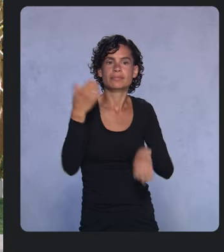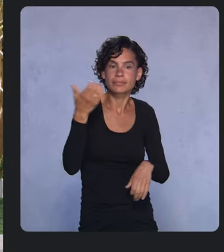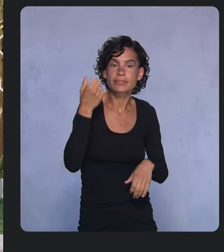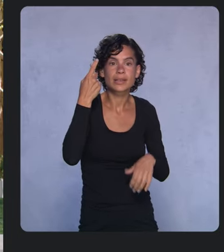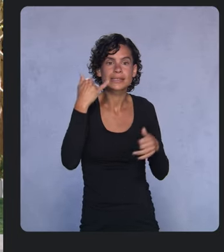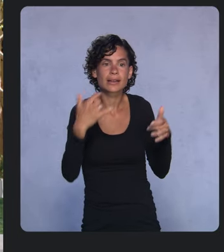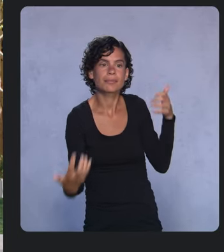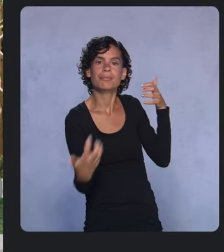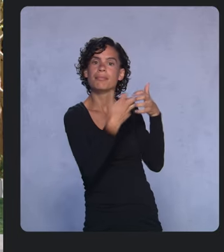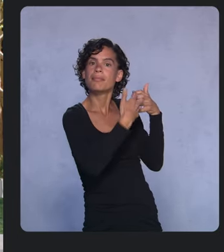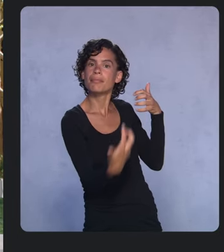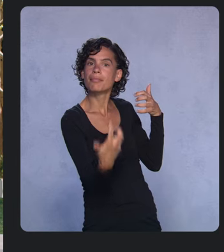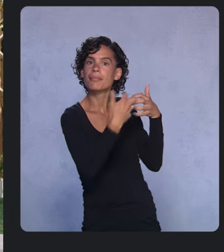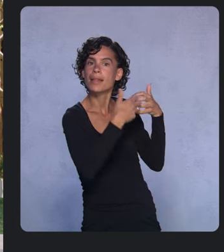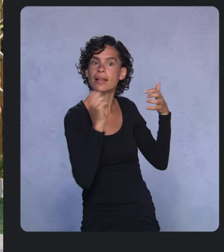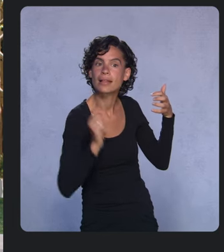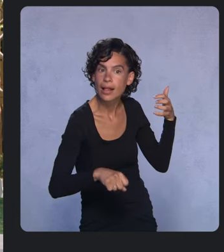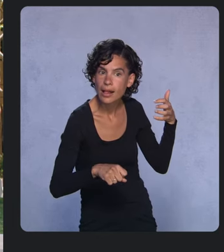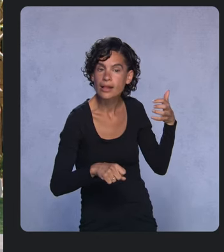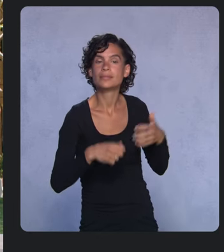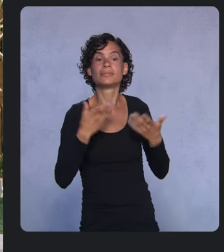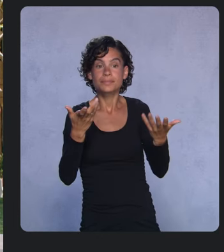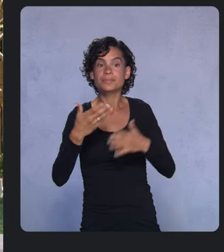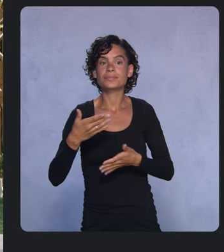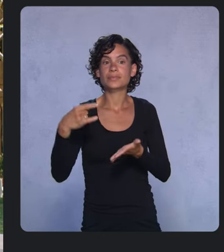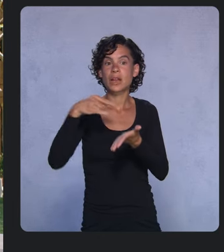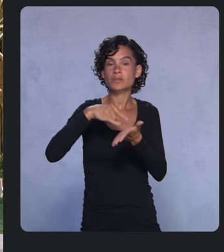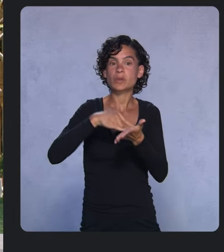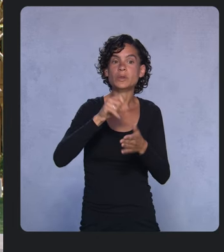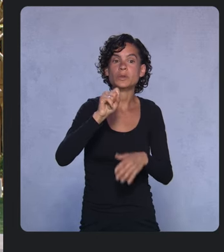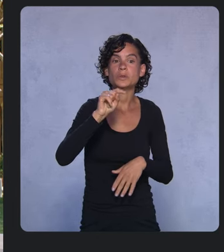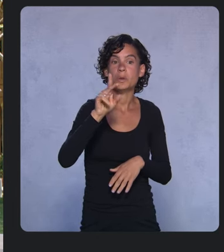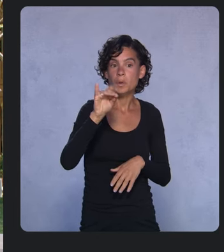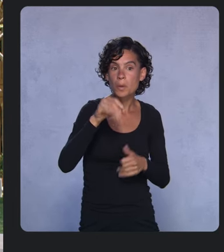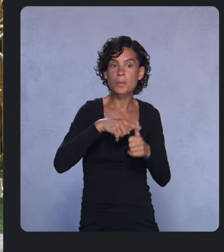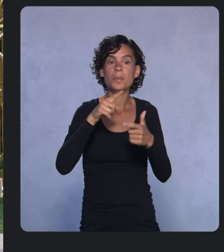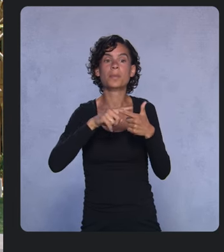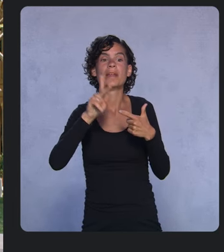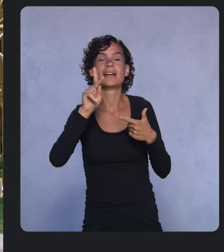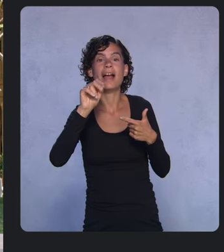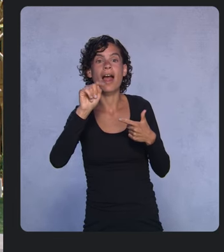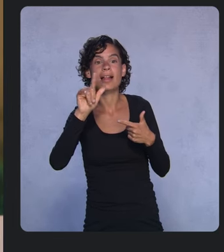So we brought you Android Studio, Kotlin, Jetpack and Jetpack Compose,